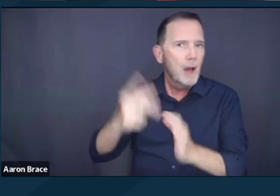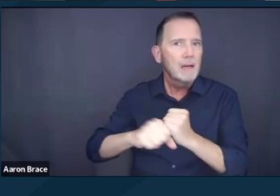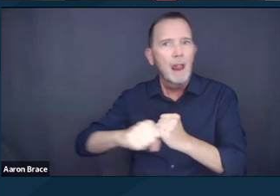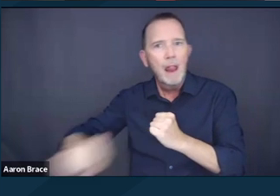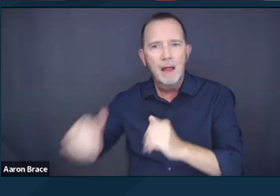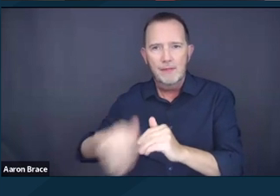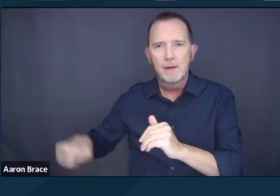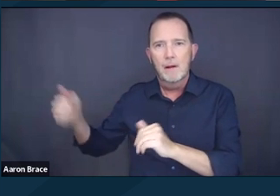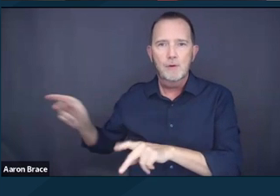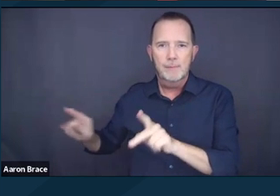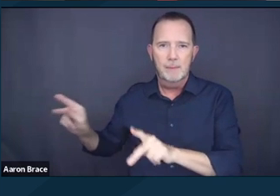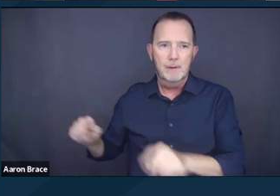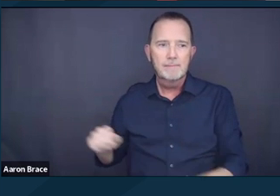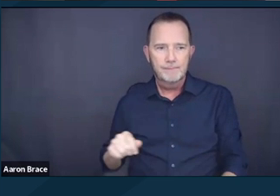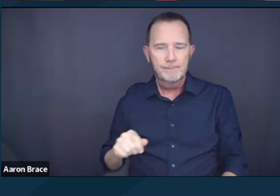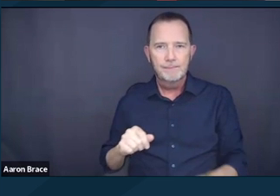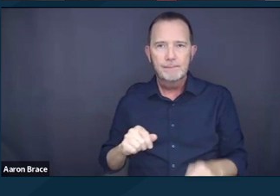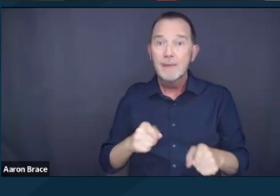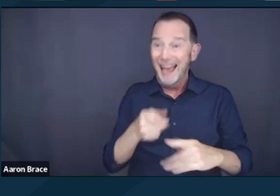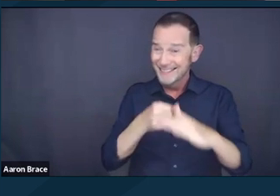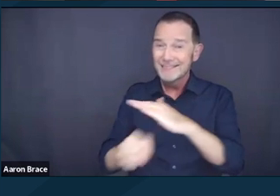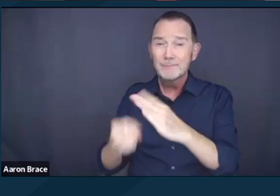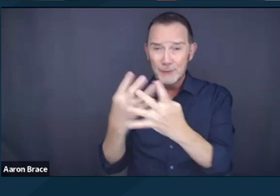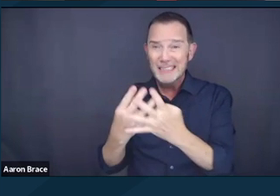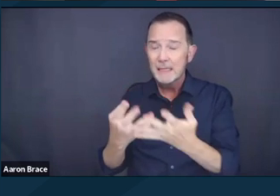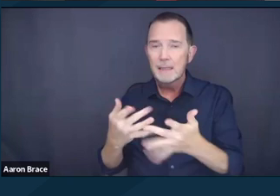and most don't receive mental health treatment while they're incarcerated.